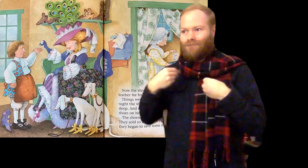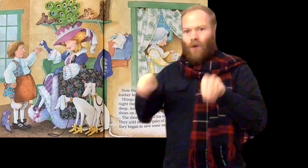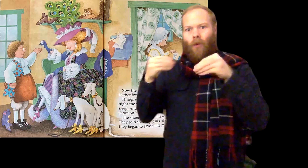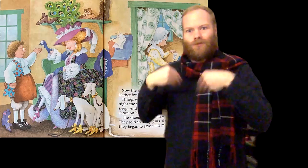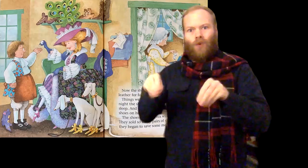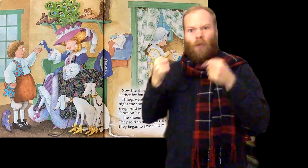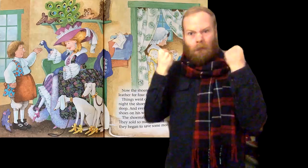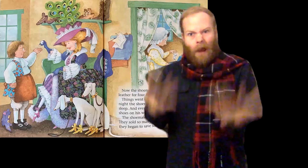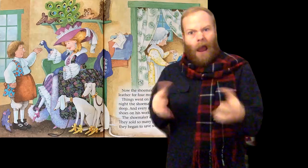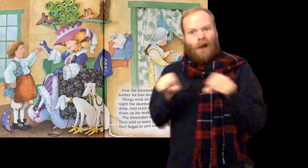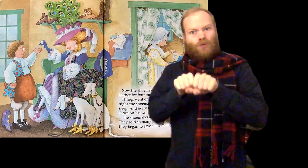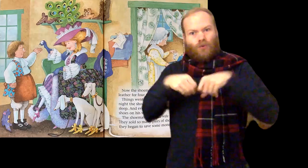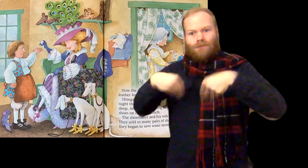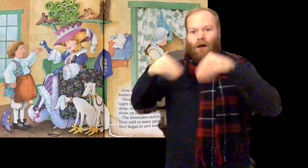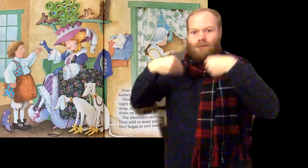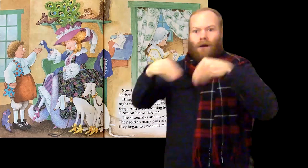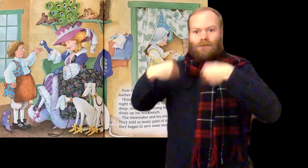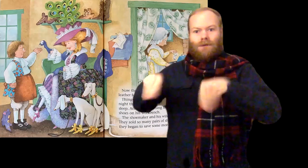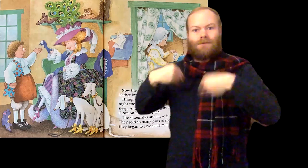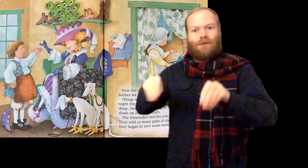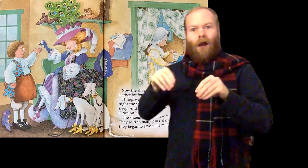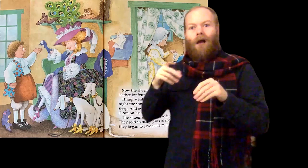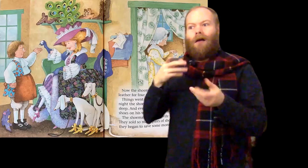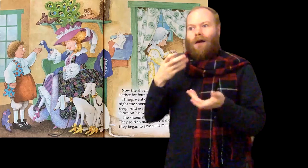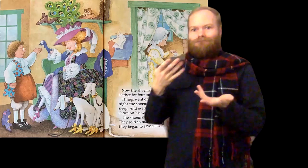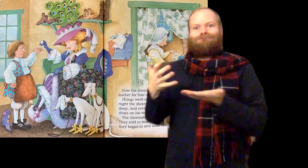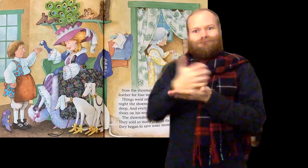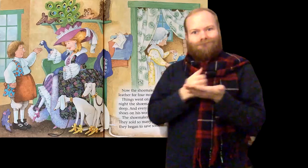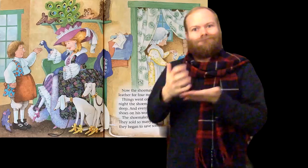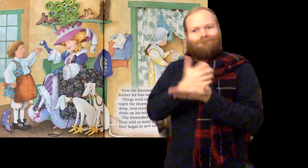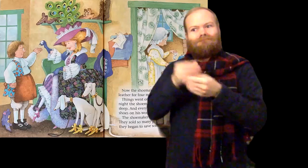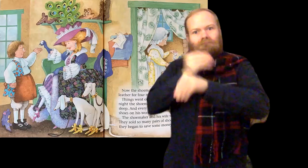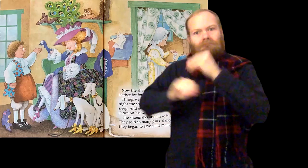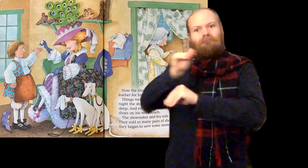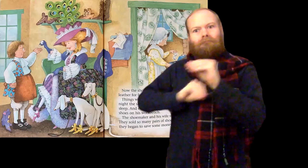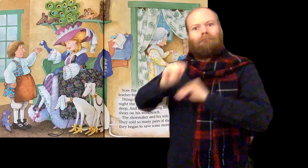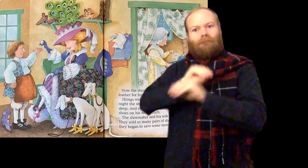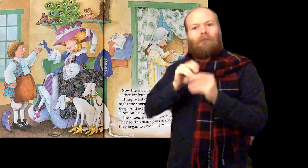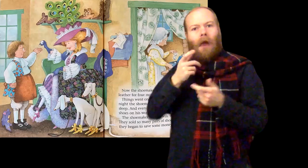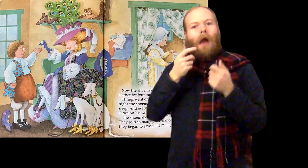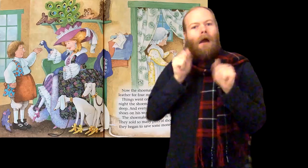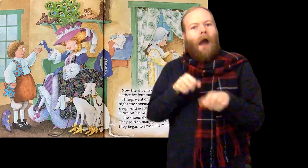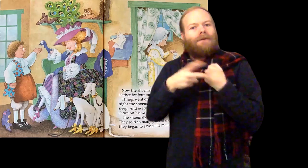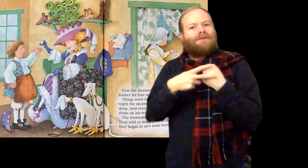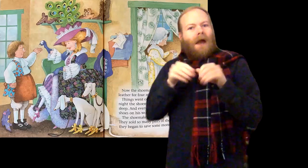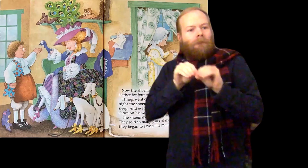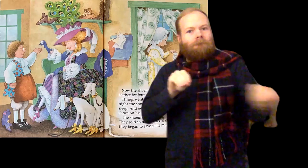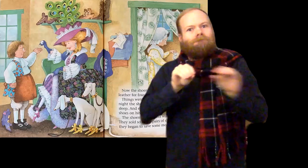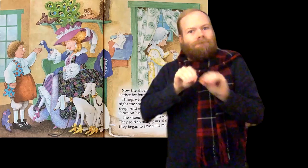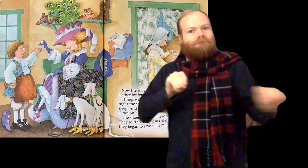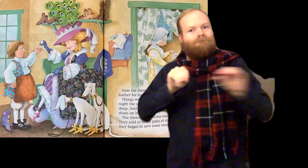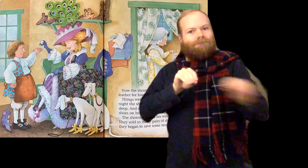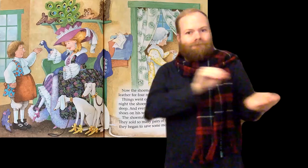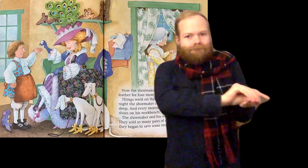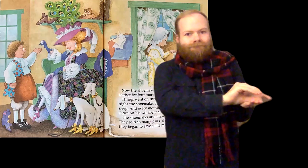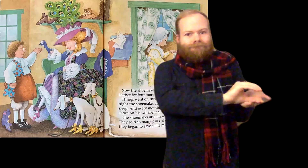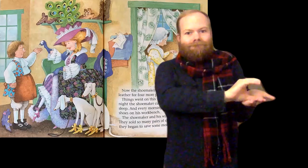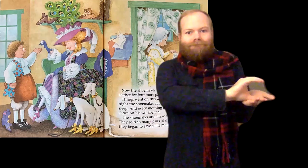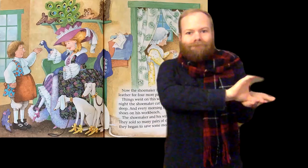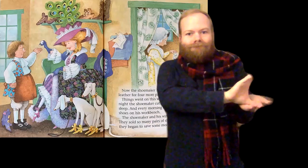They sold so many pairs of shoes that little by little they began to save some money.